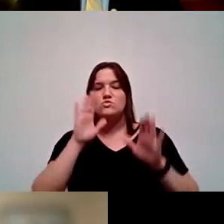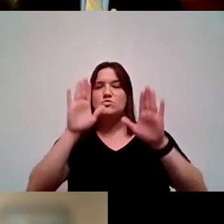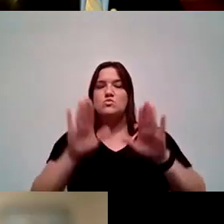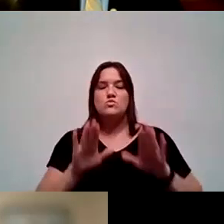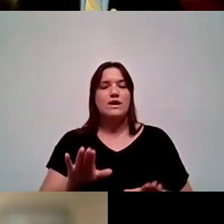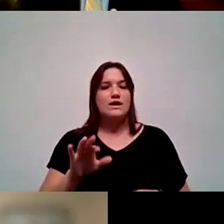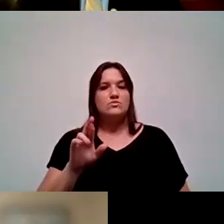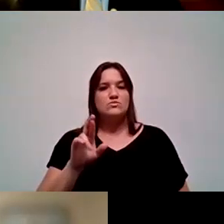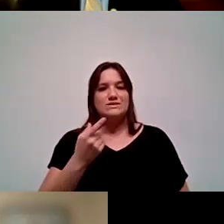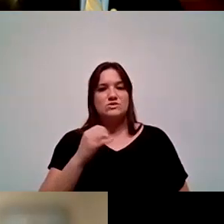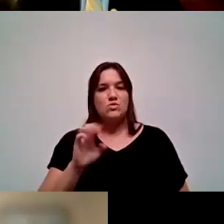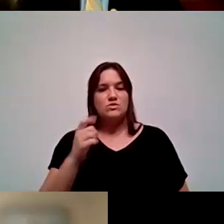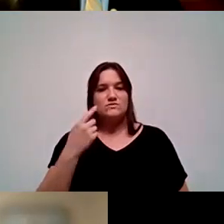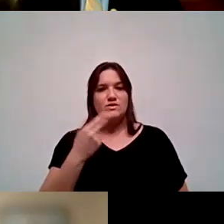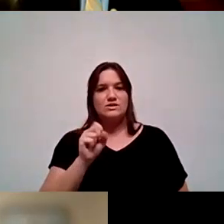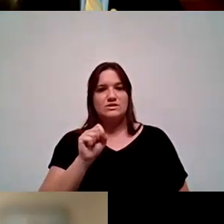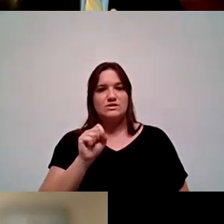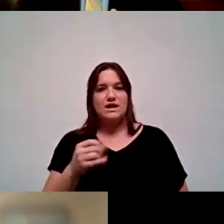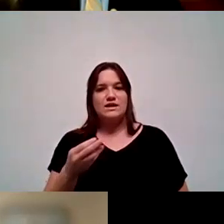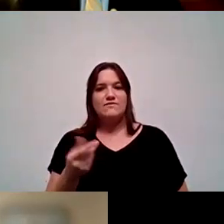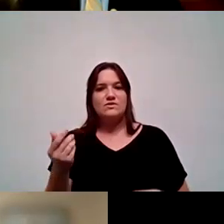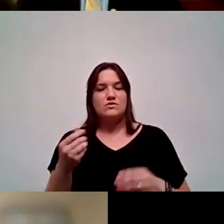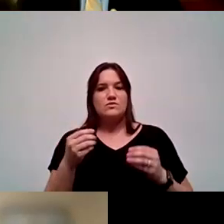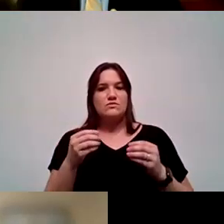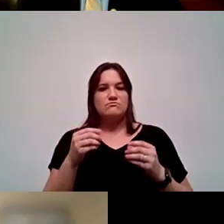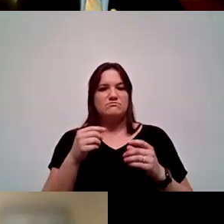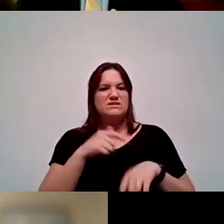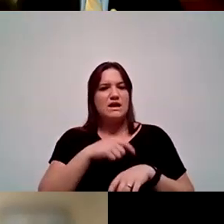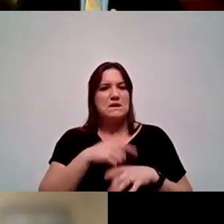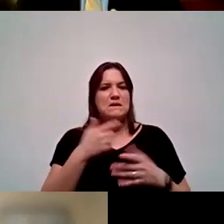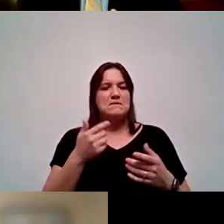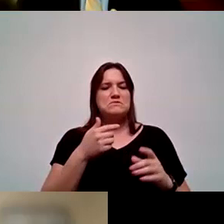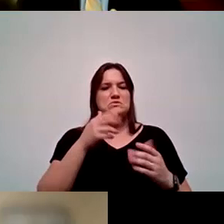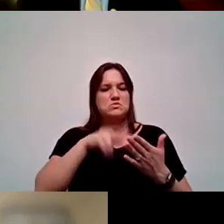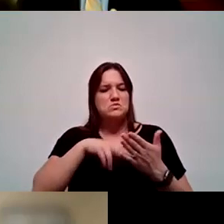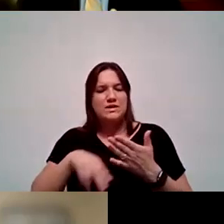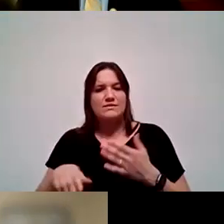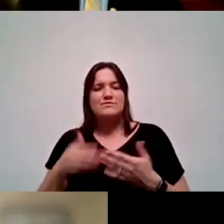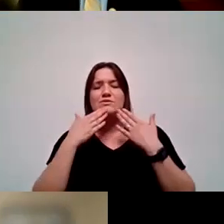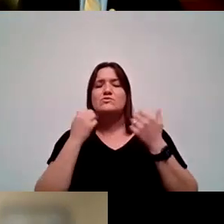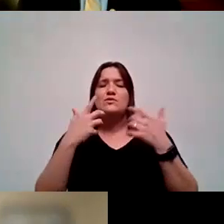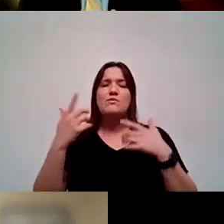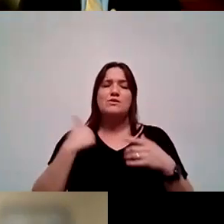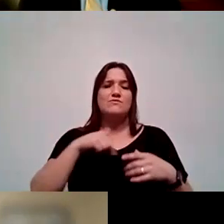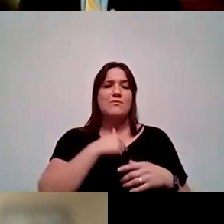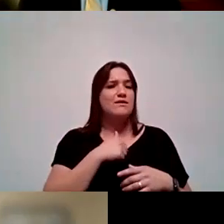HSI, and recommend you take a few moments to read her work. So thank you so much once again from all of us District Title